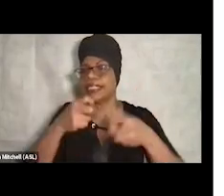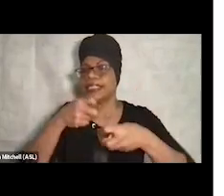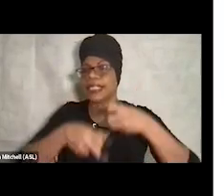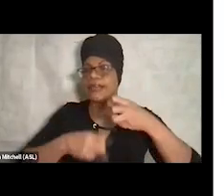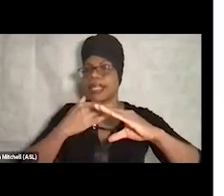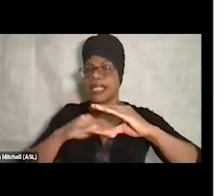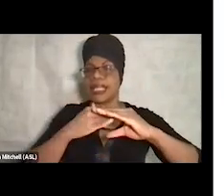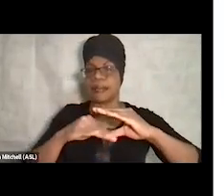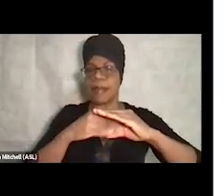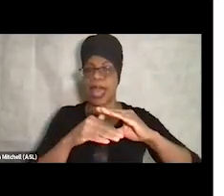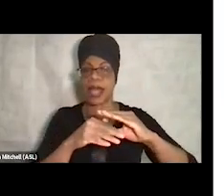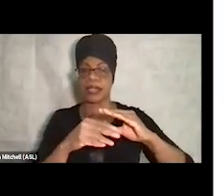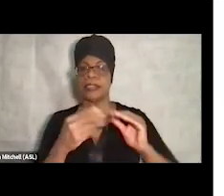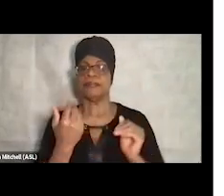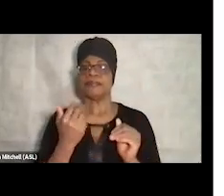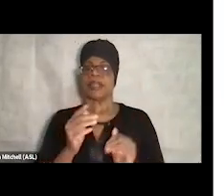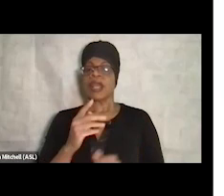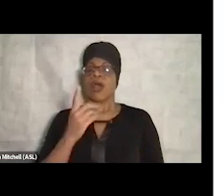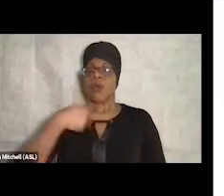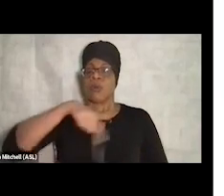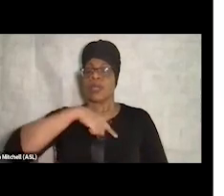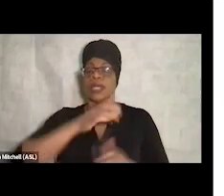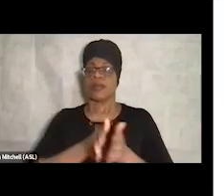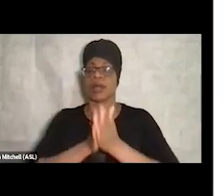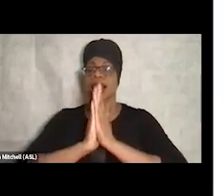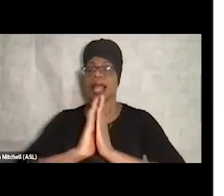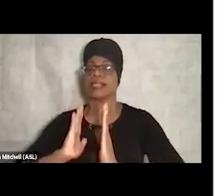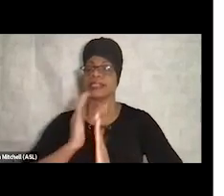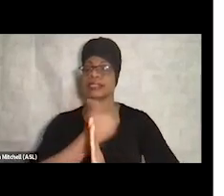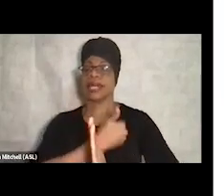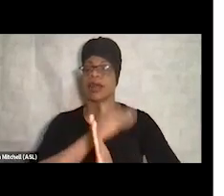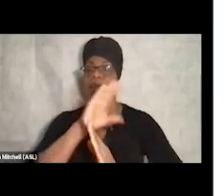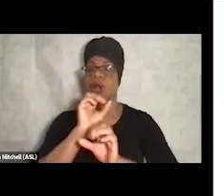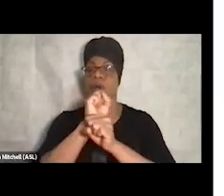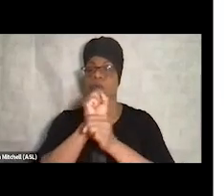and we'll ask our colleagues to put that in the chat in the event that you need it.